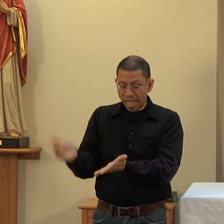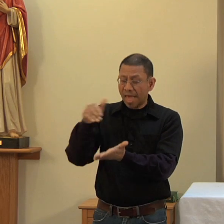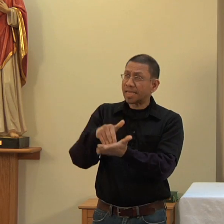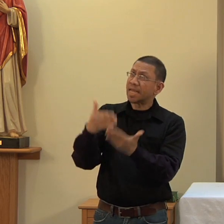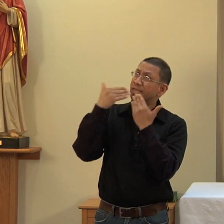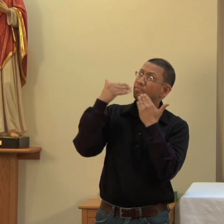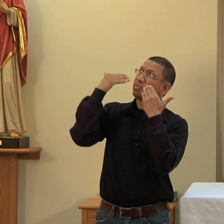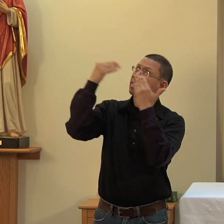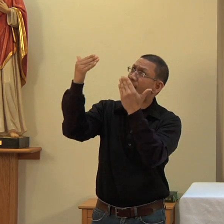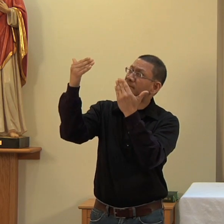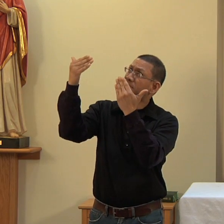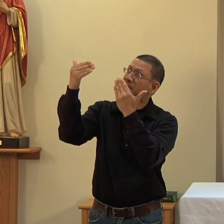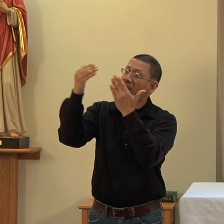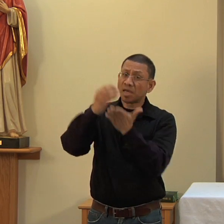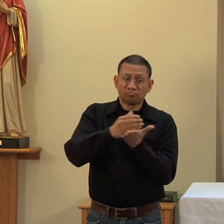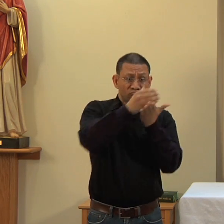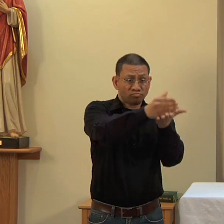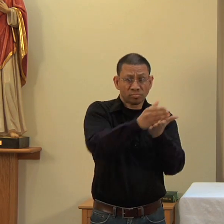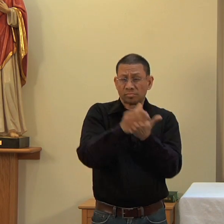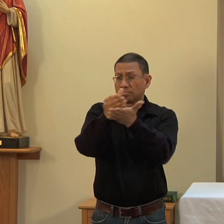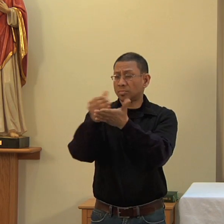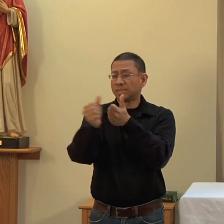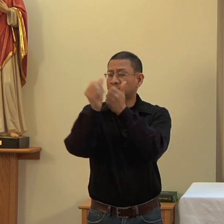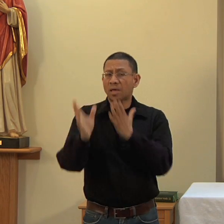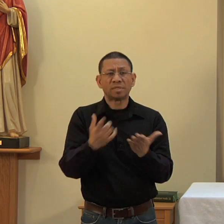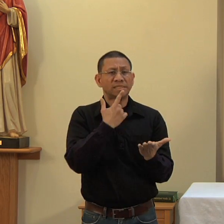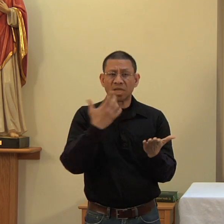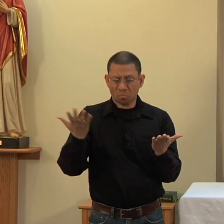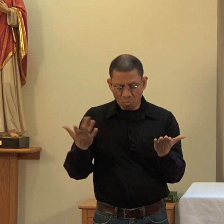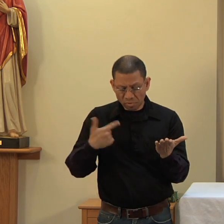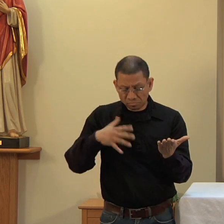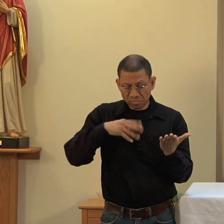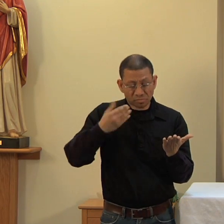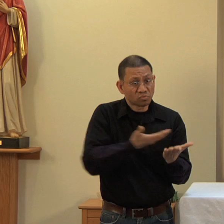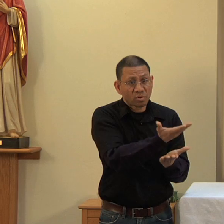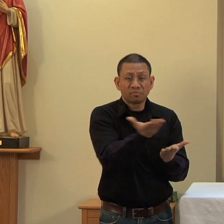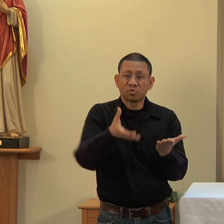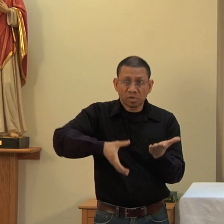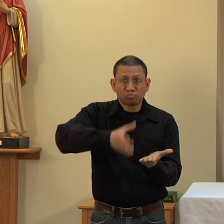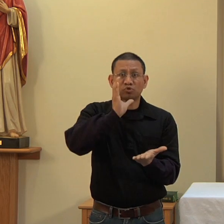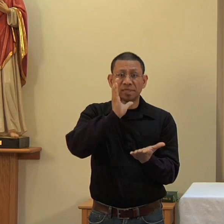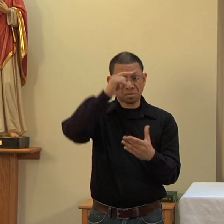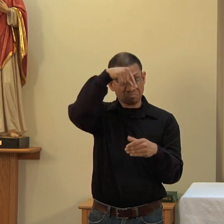thanks, he gave it to his disciples, saying: TAKE THIS, ALL OF YOU, AND DRINK FROM IT,